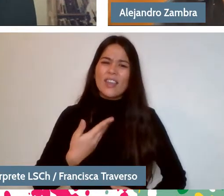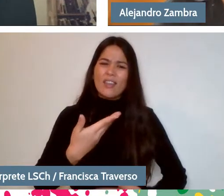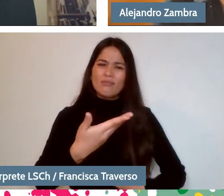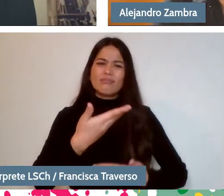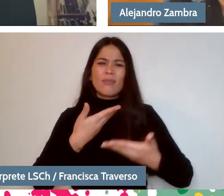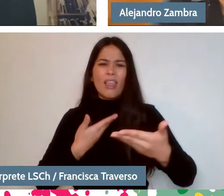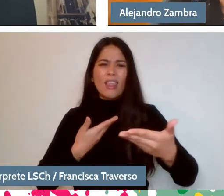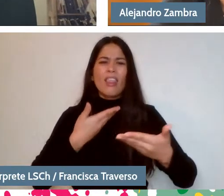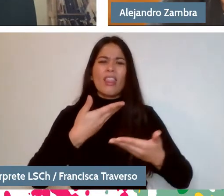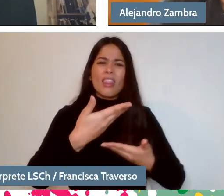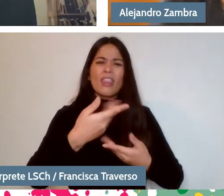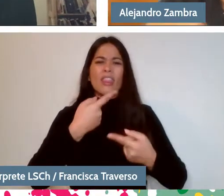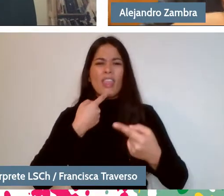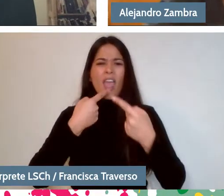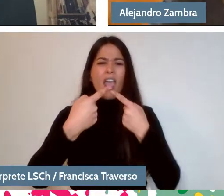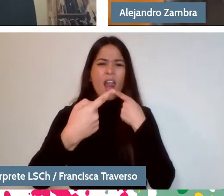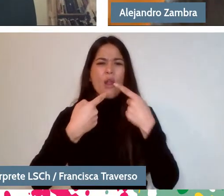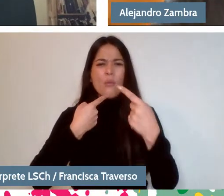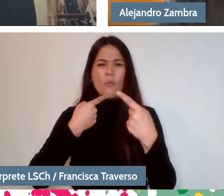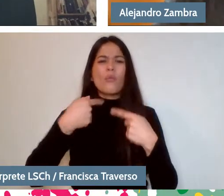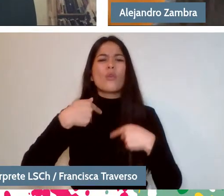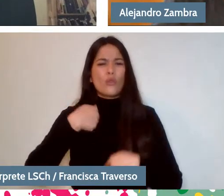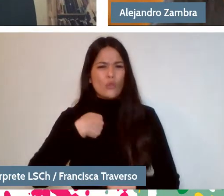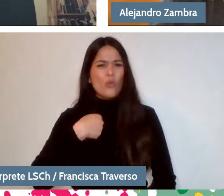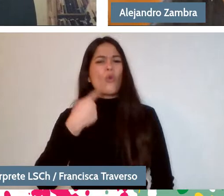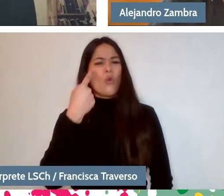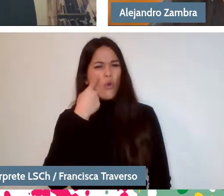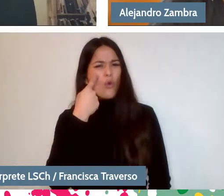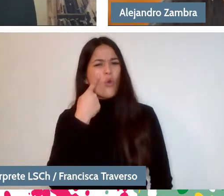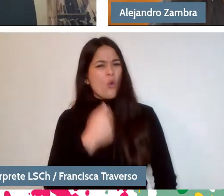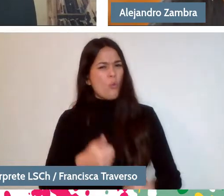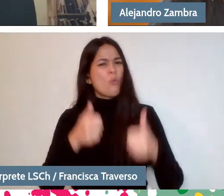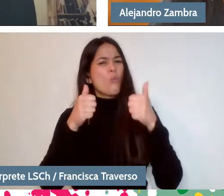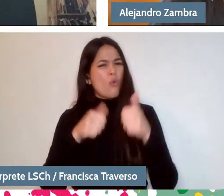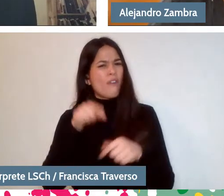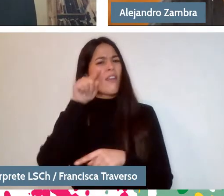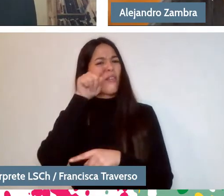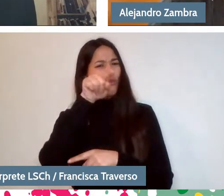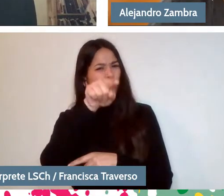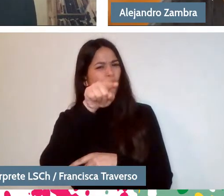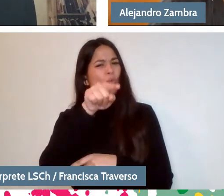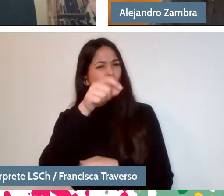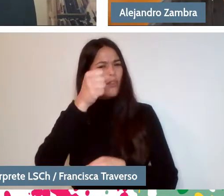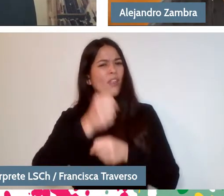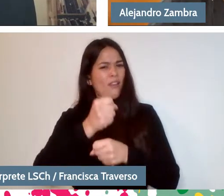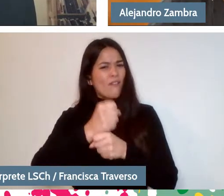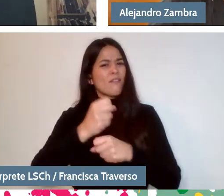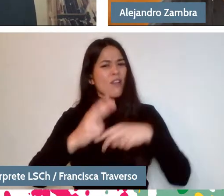because I also know Maria Jose's work very well. We have had the chance to speak,